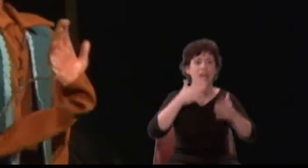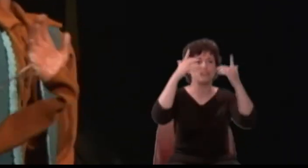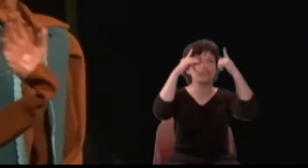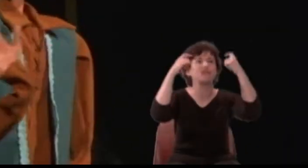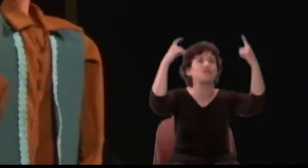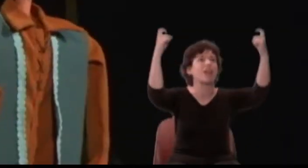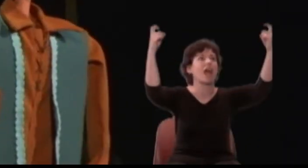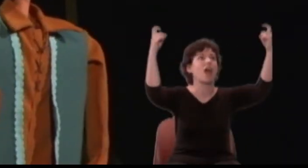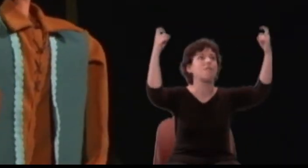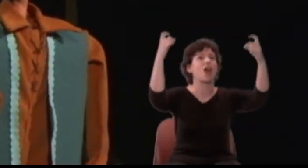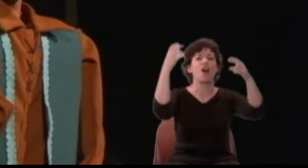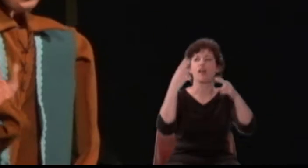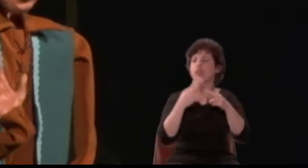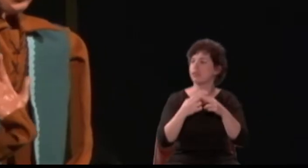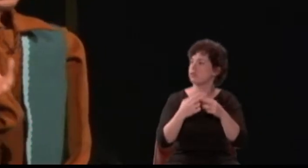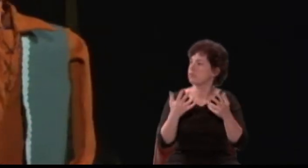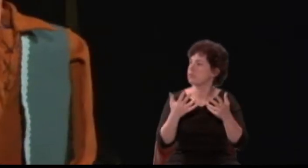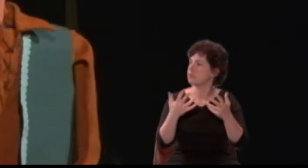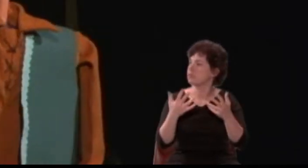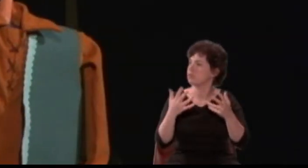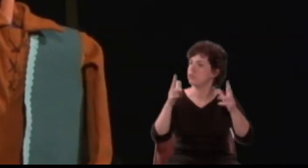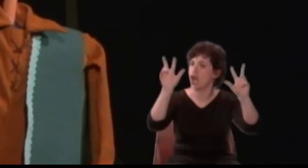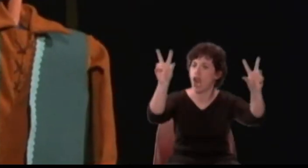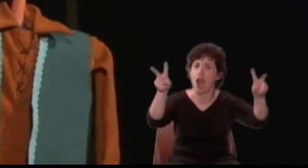"Bottom's Dream".